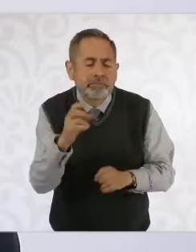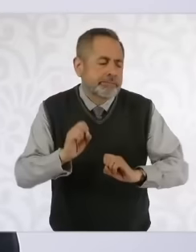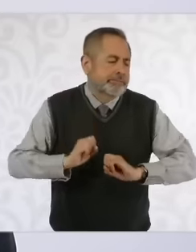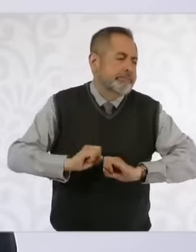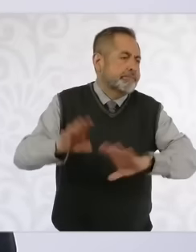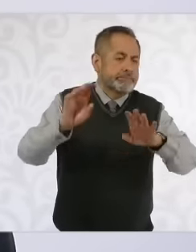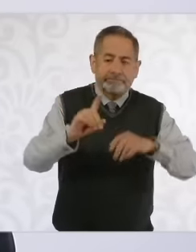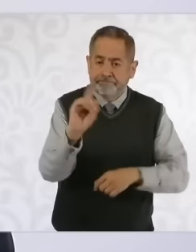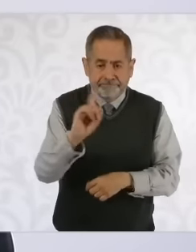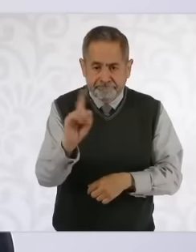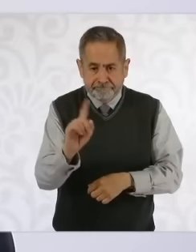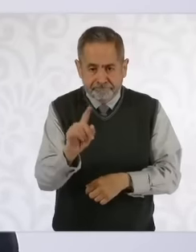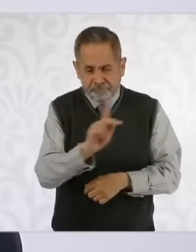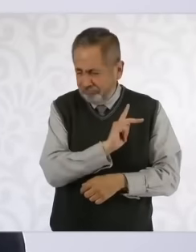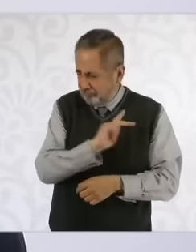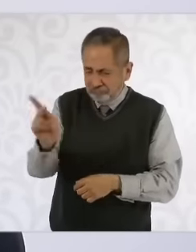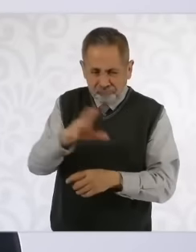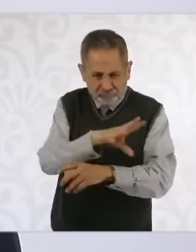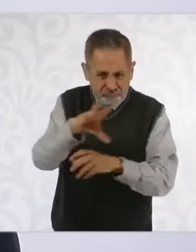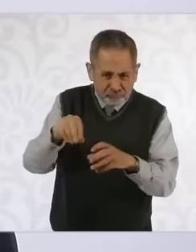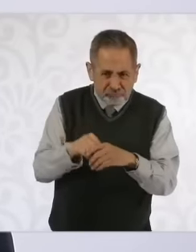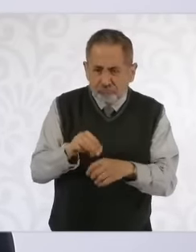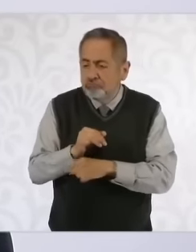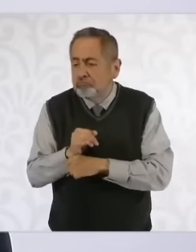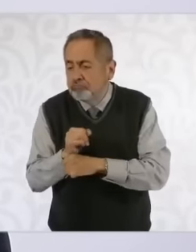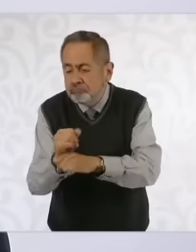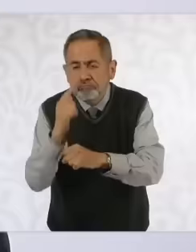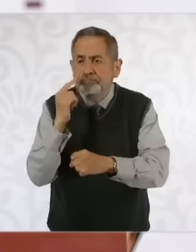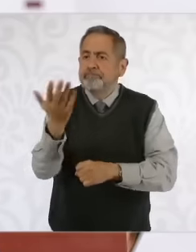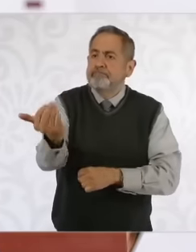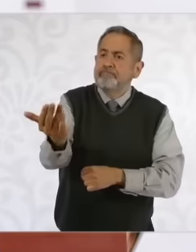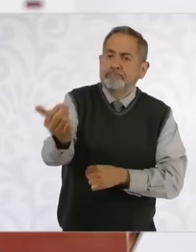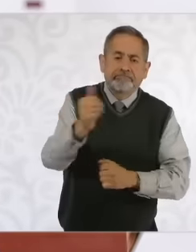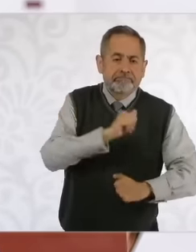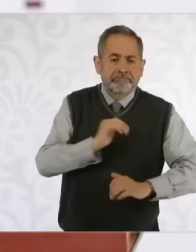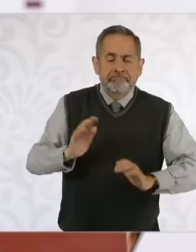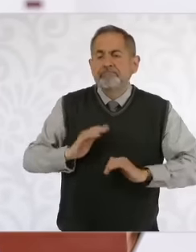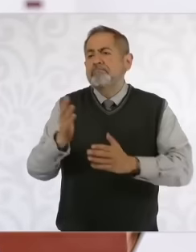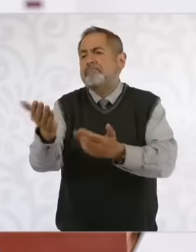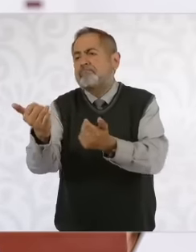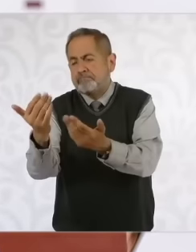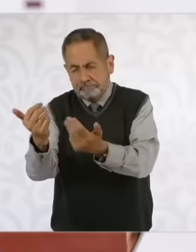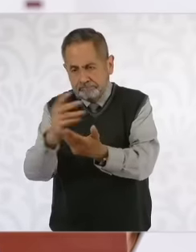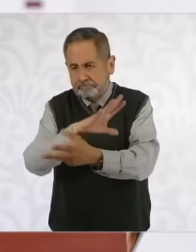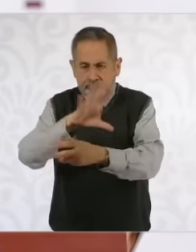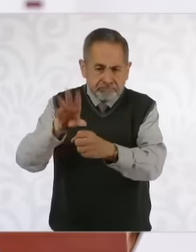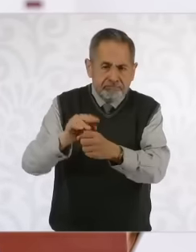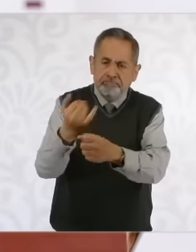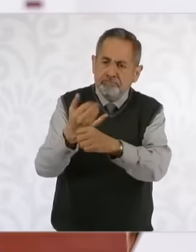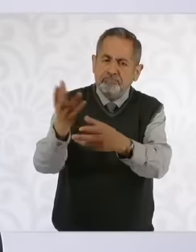that time. The file has been requested from the military authorities for all the information.